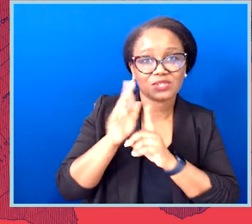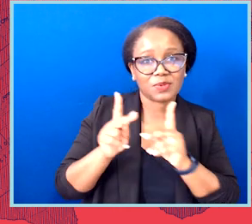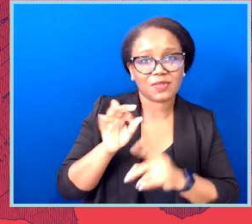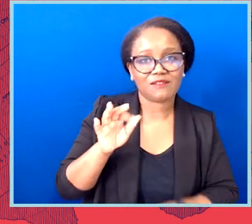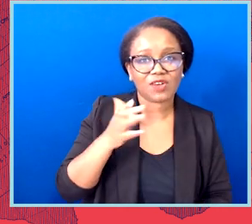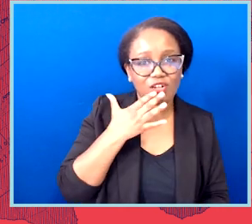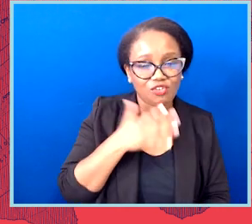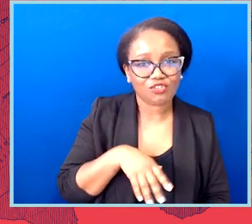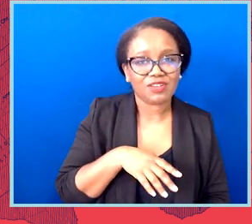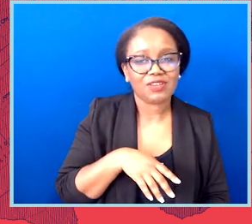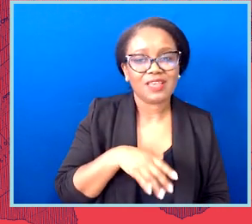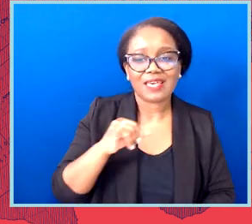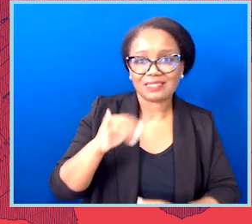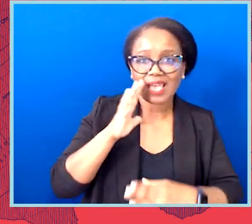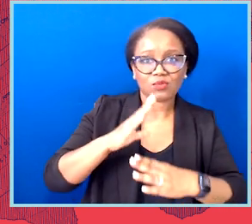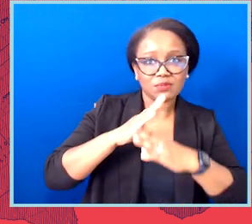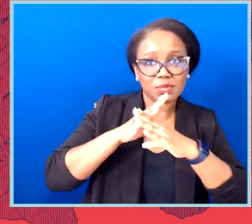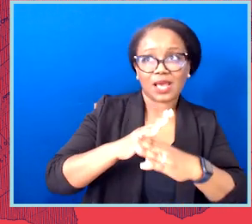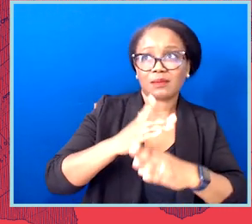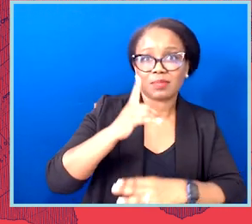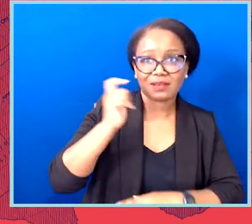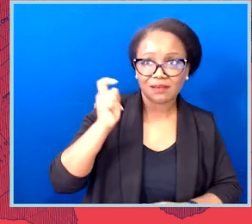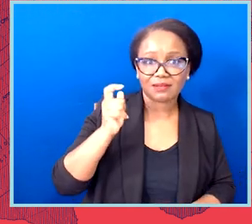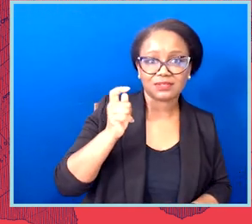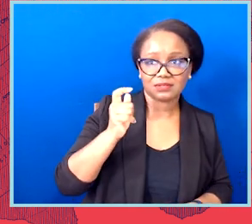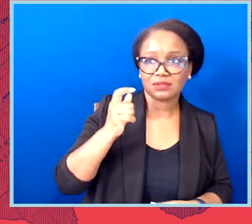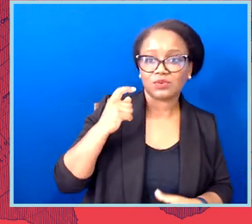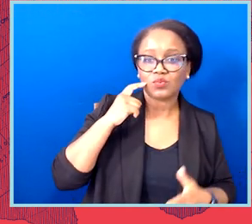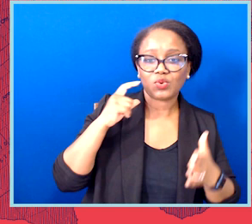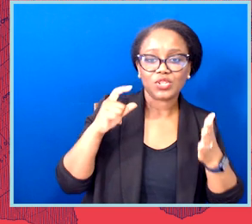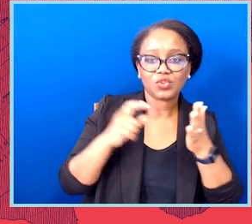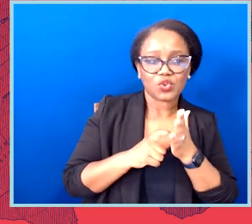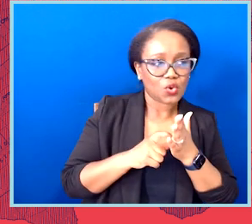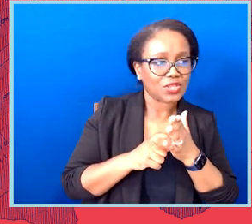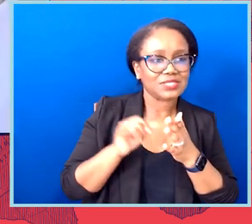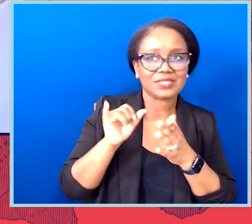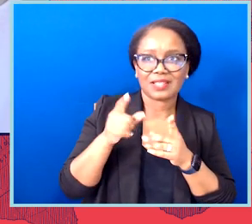to the Trump administration's effort to include a citizenship question on the census, which